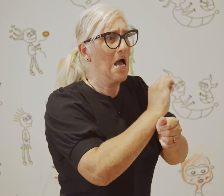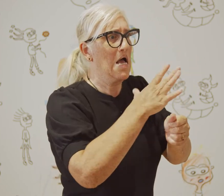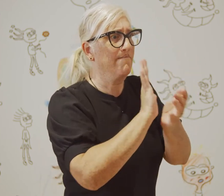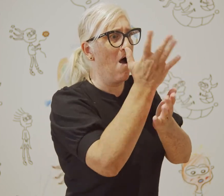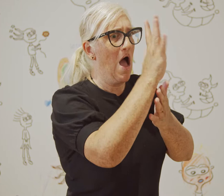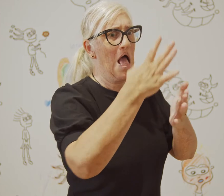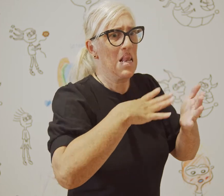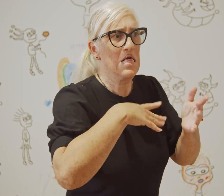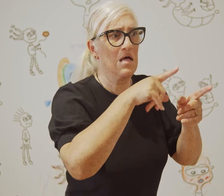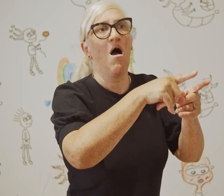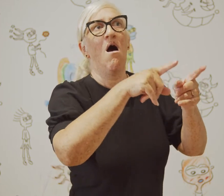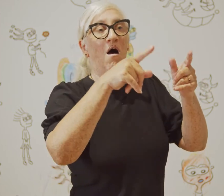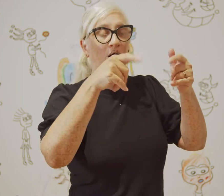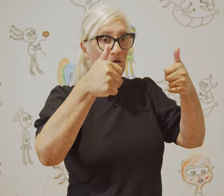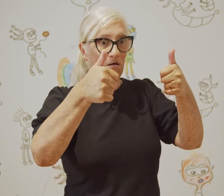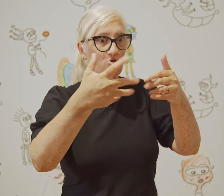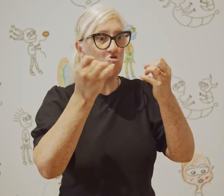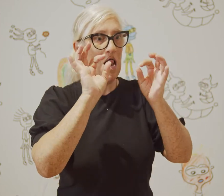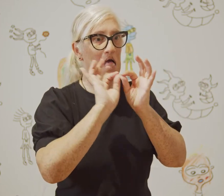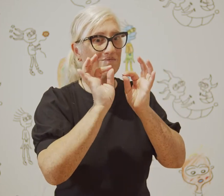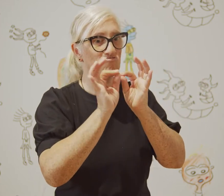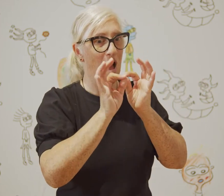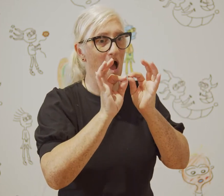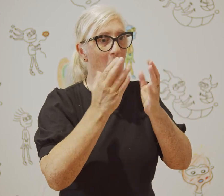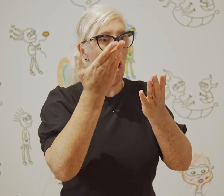When there was the bushfires happening, we finally were able